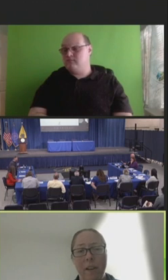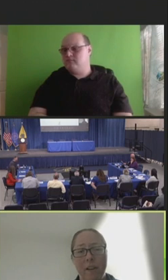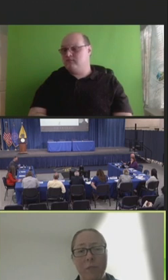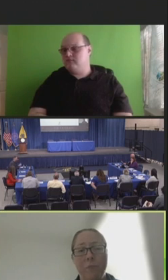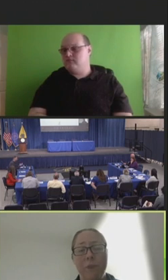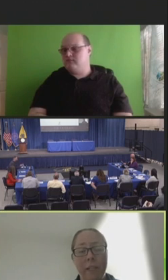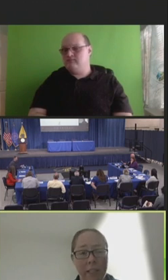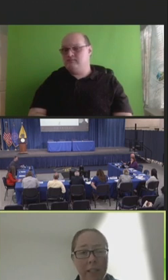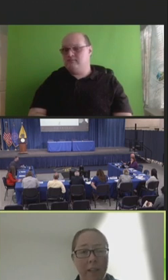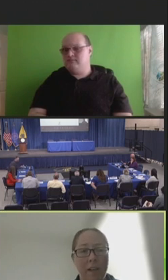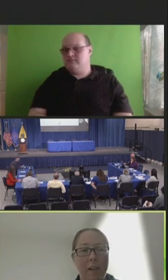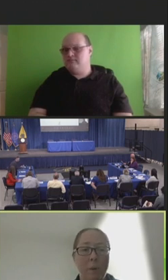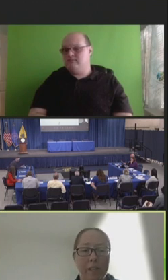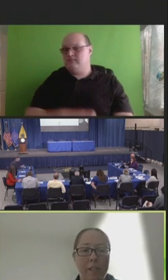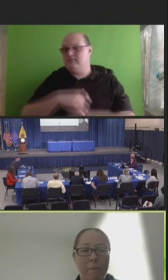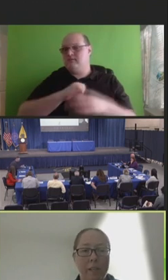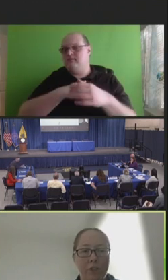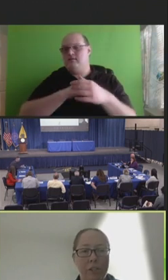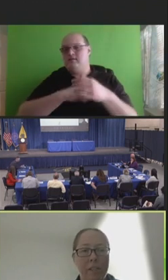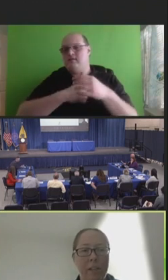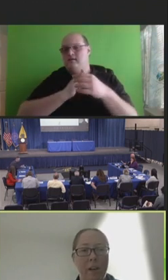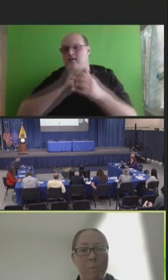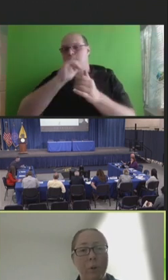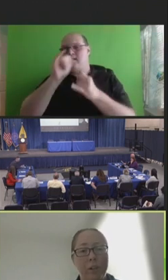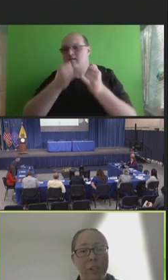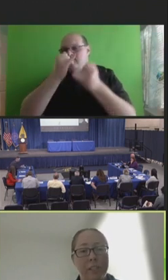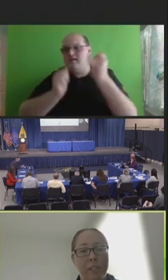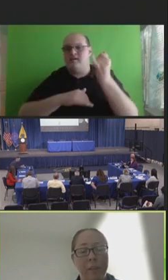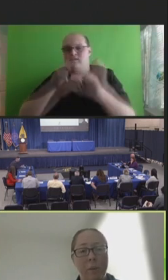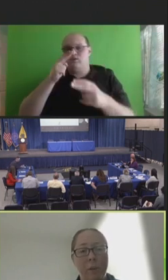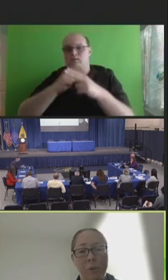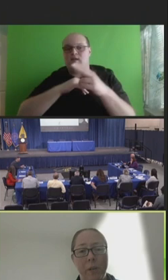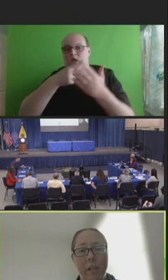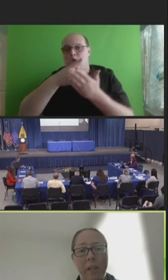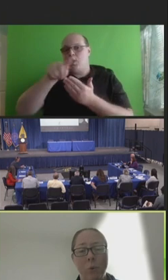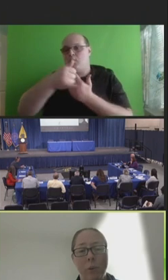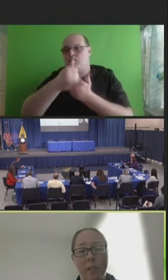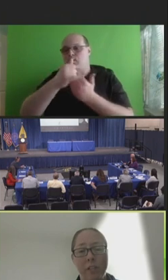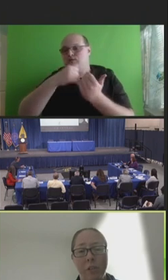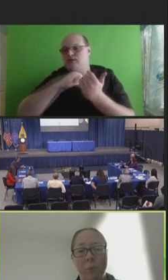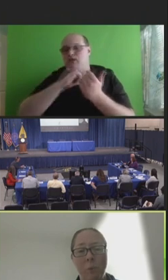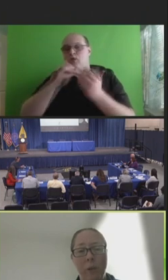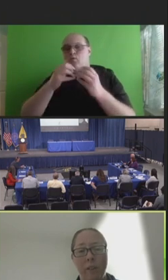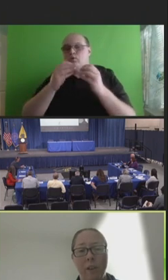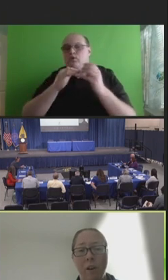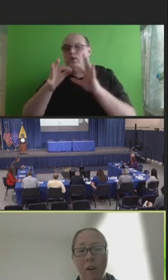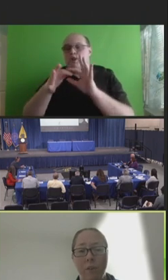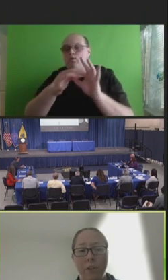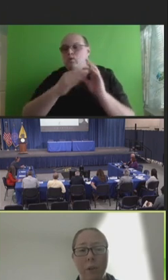And finally, I wanted to mention a project that we are doing in coordination with Harvard